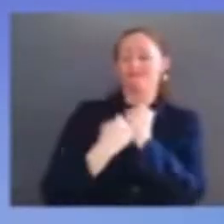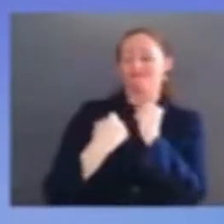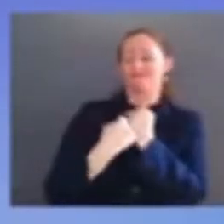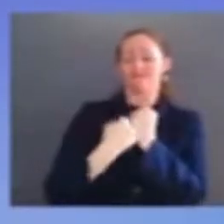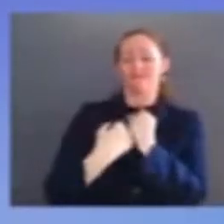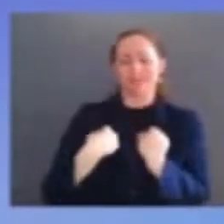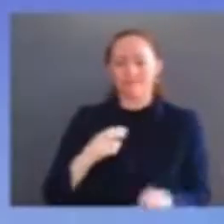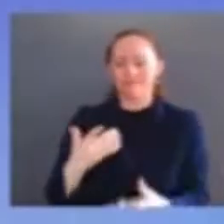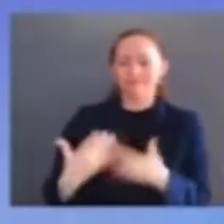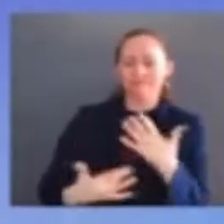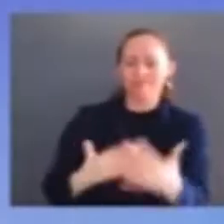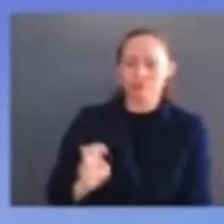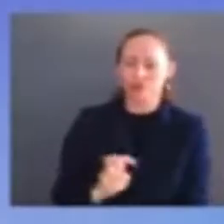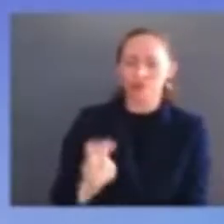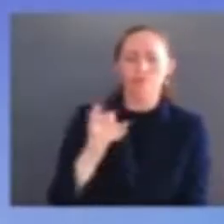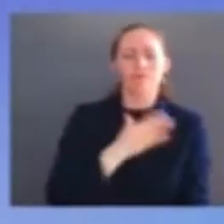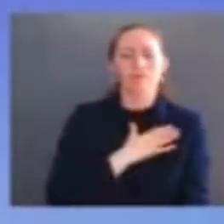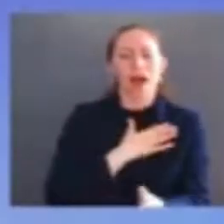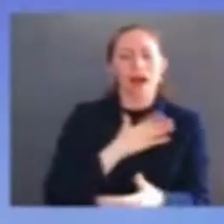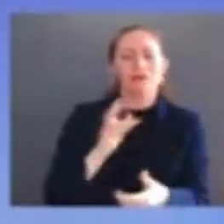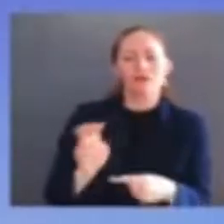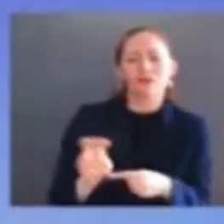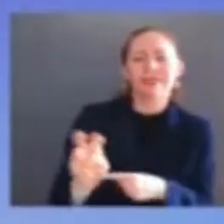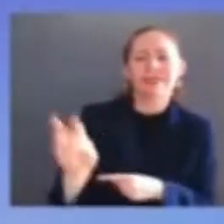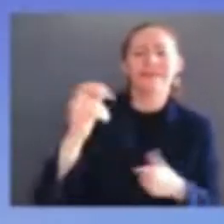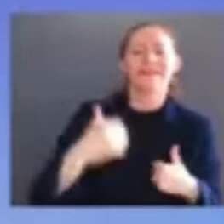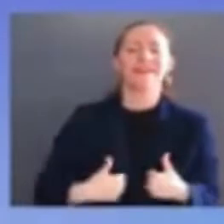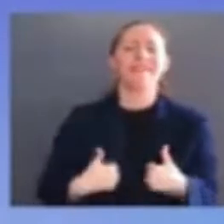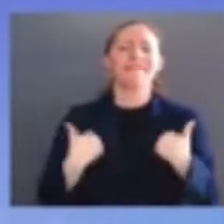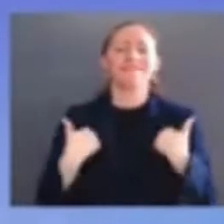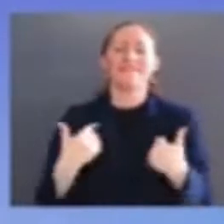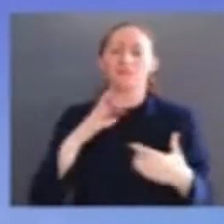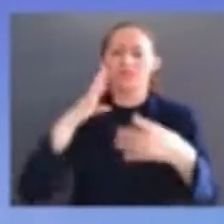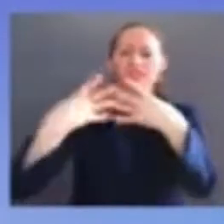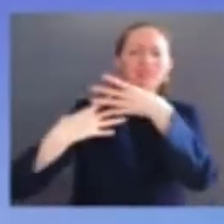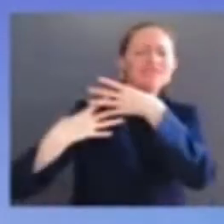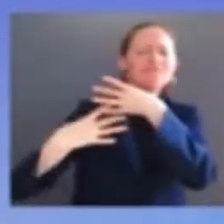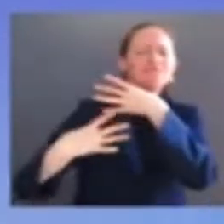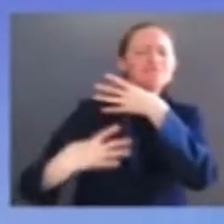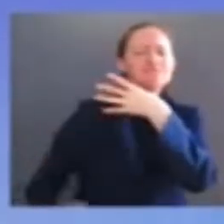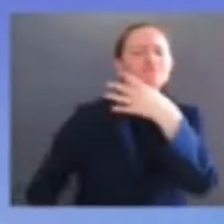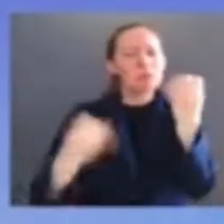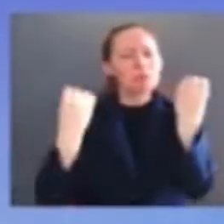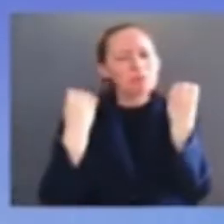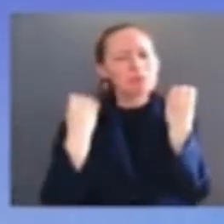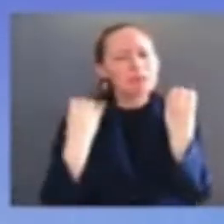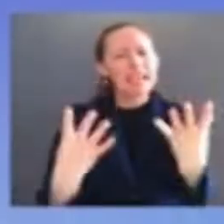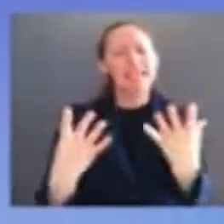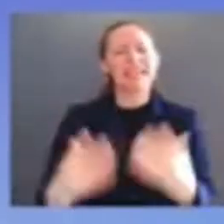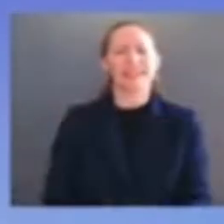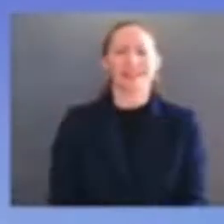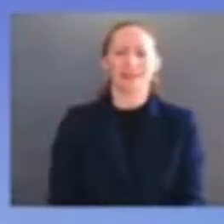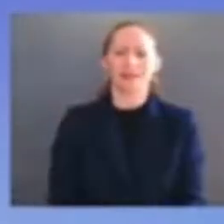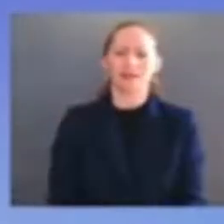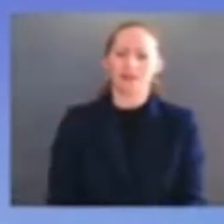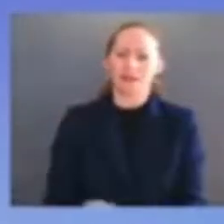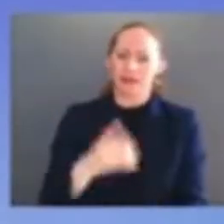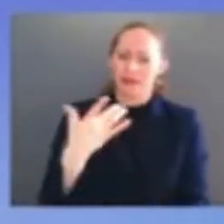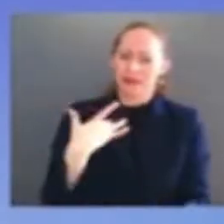can imagine in this moment it is hard to find the words to express the depth of my gratitude